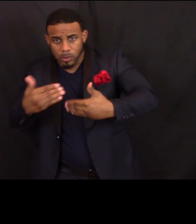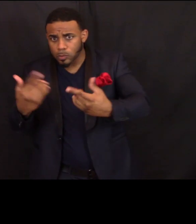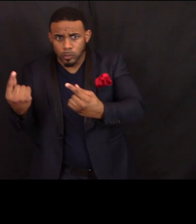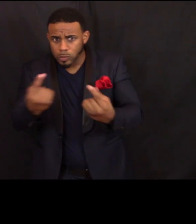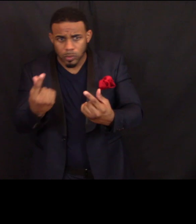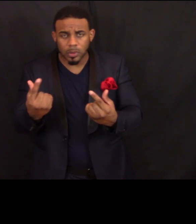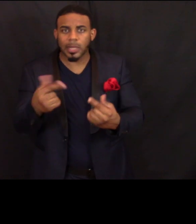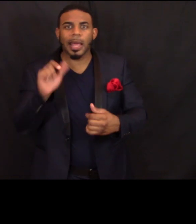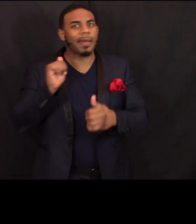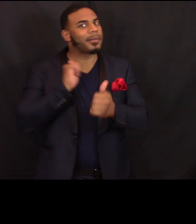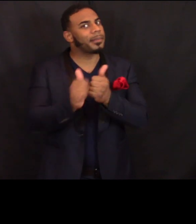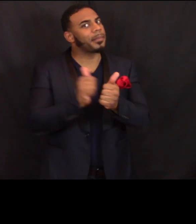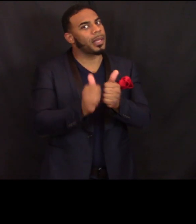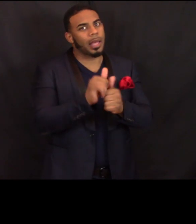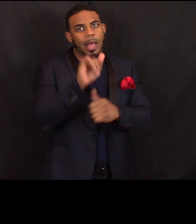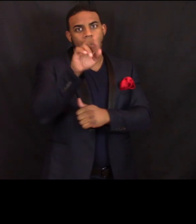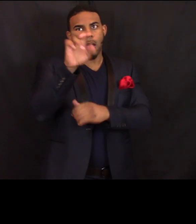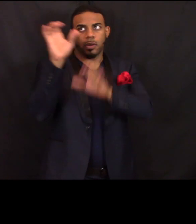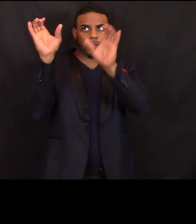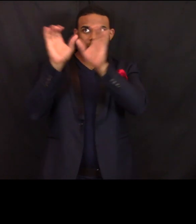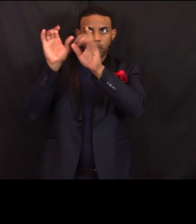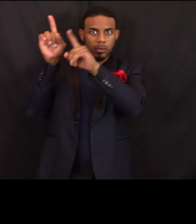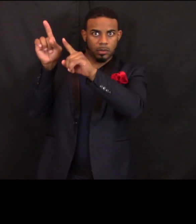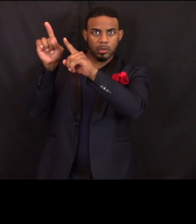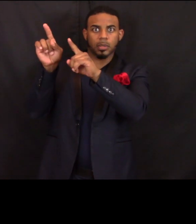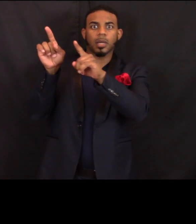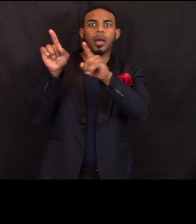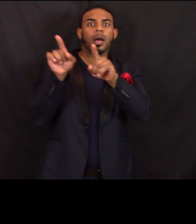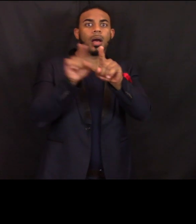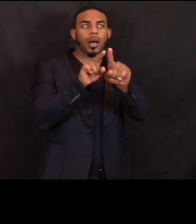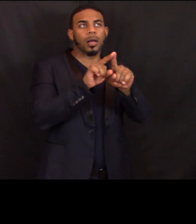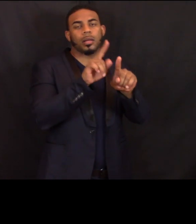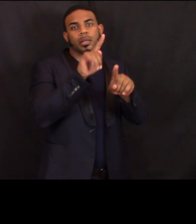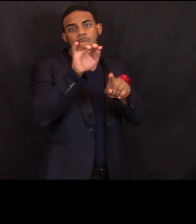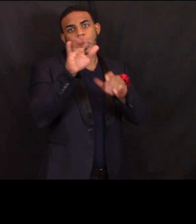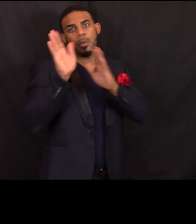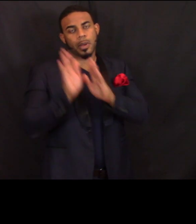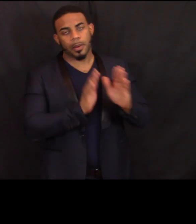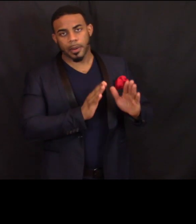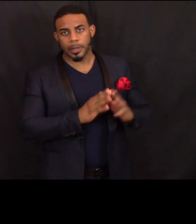They have to pass IRS certification tests and tax preparation